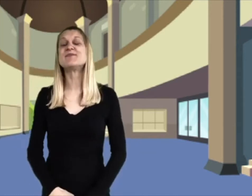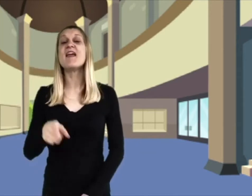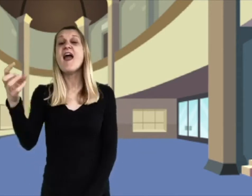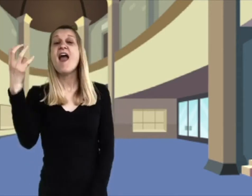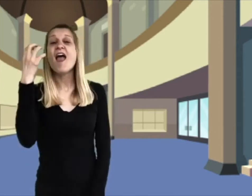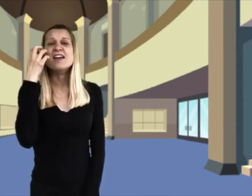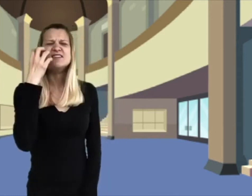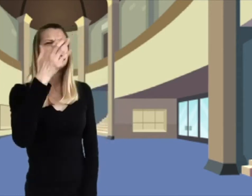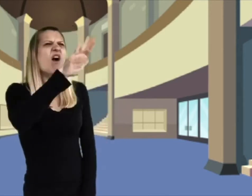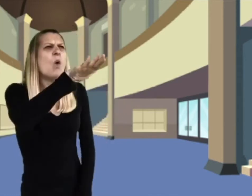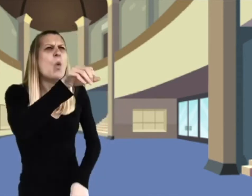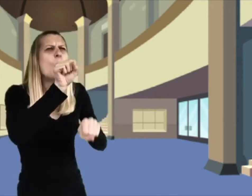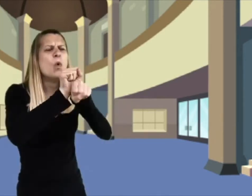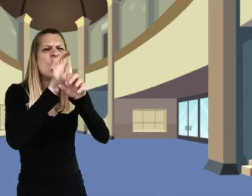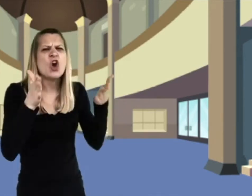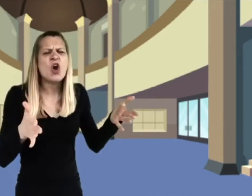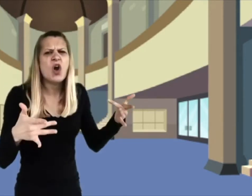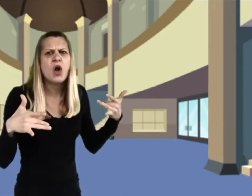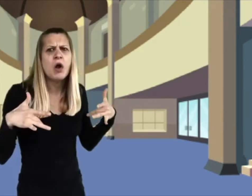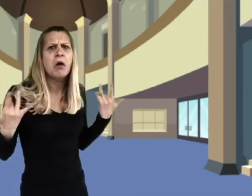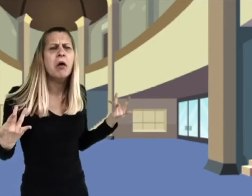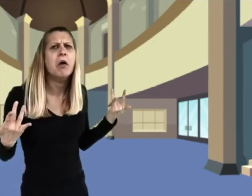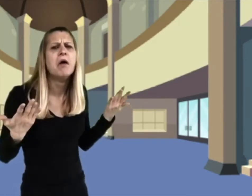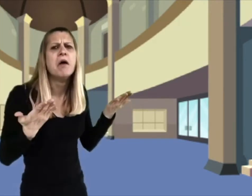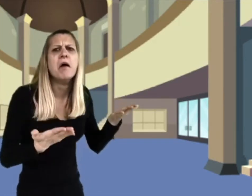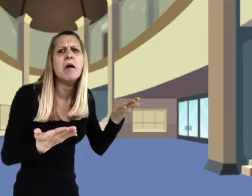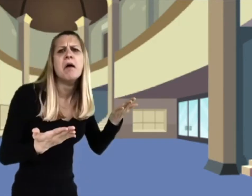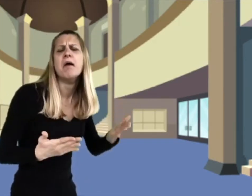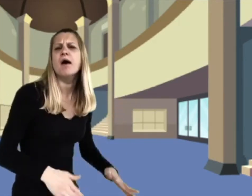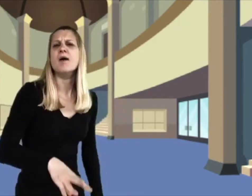"Workers? Who are they?" asked Augustus Gloop.